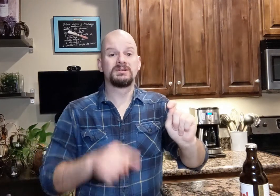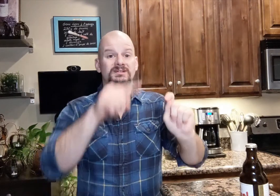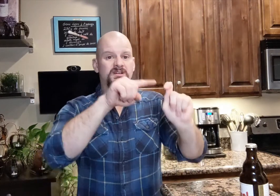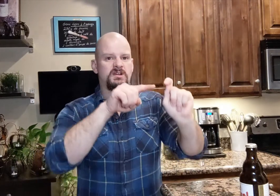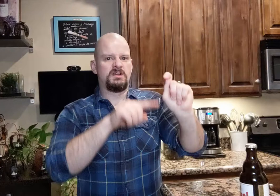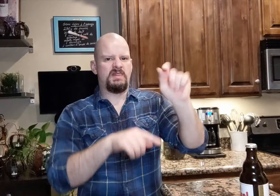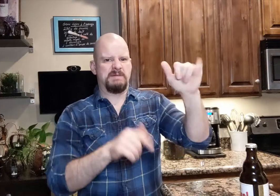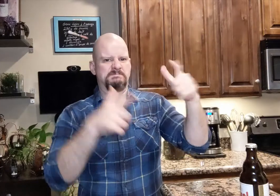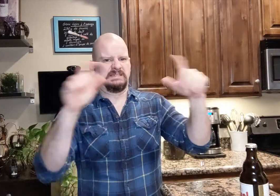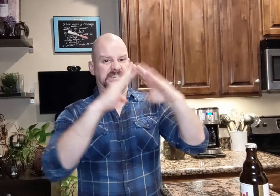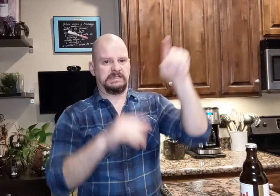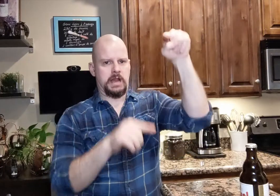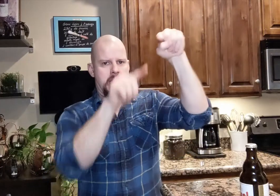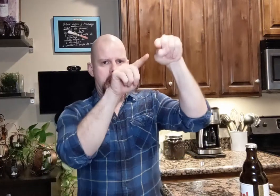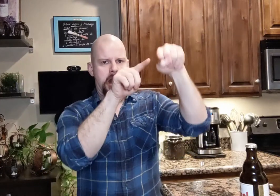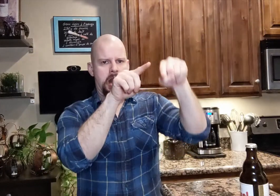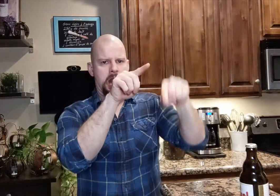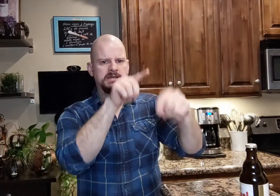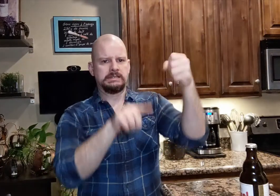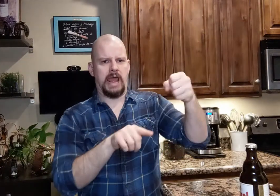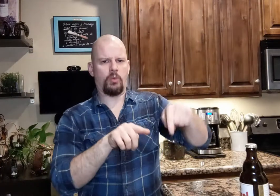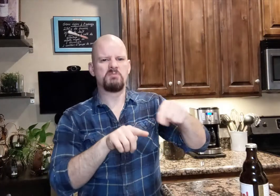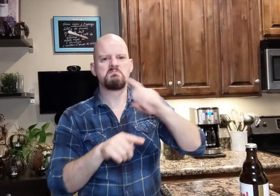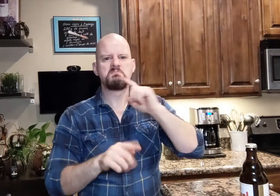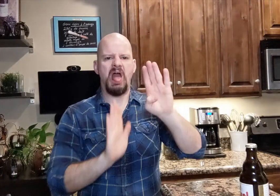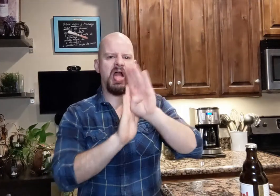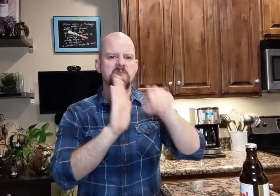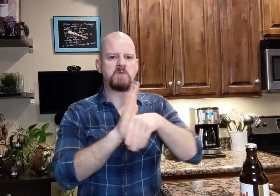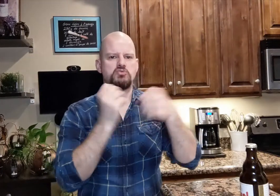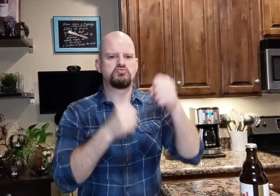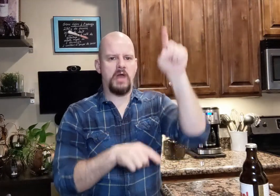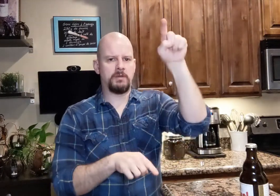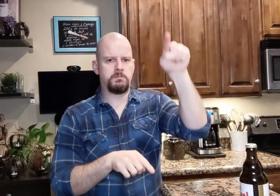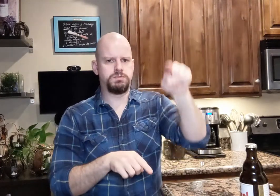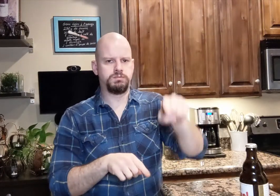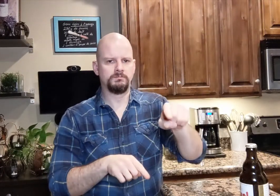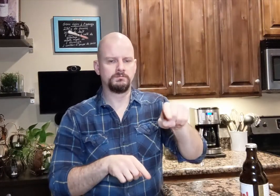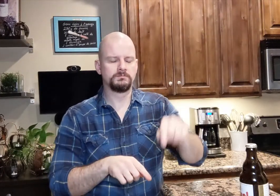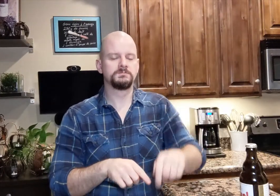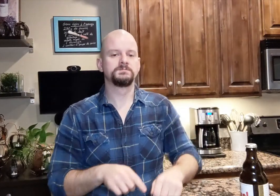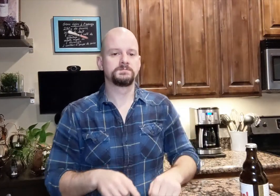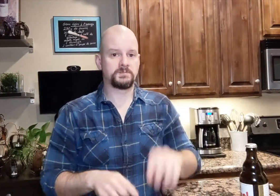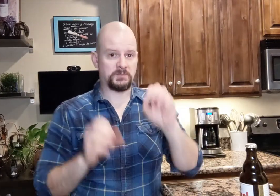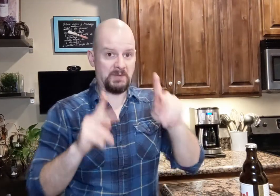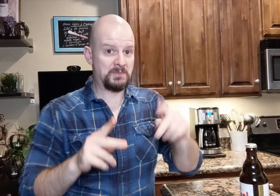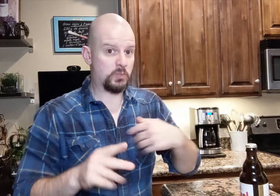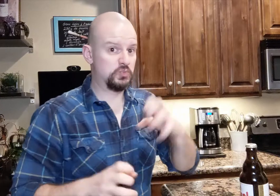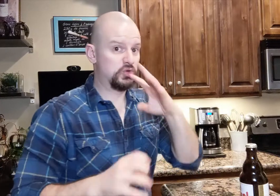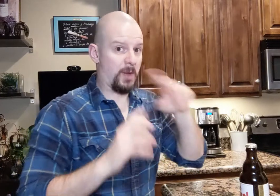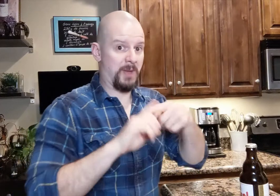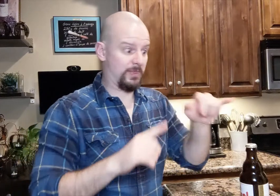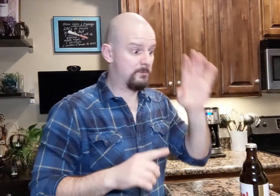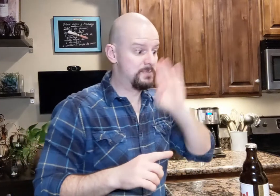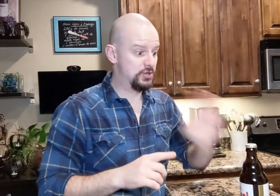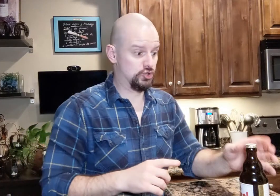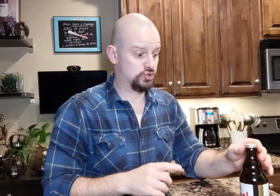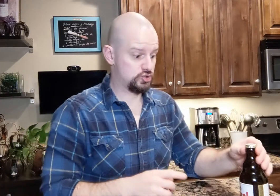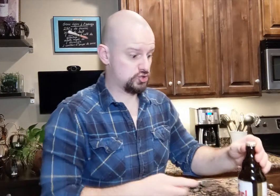It takes half an hour driving to the south from the big city. OK, let's talk about this beer...